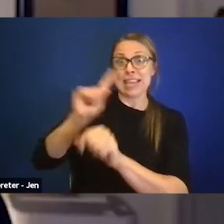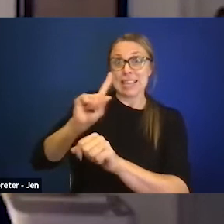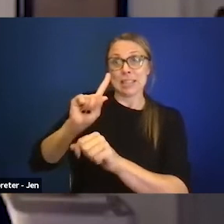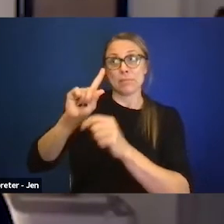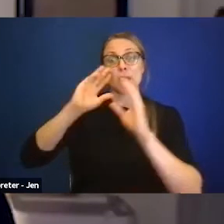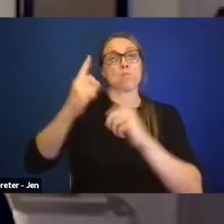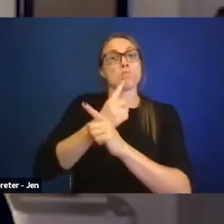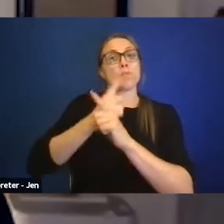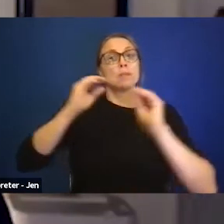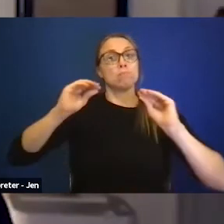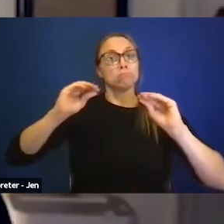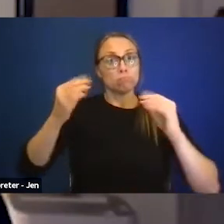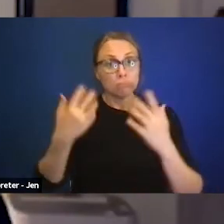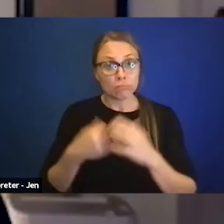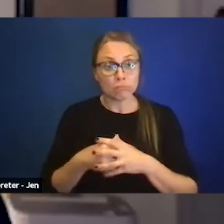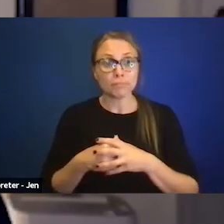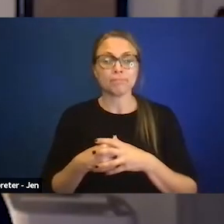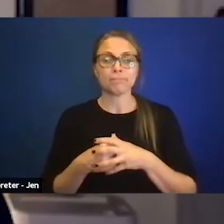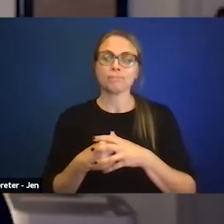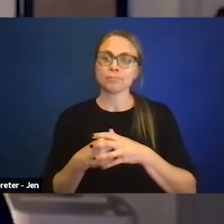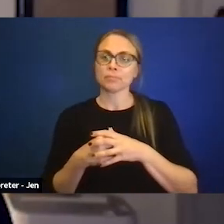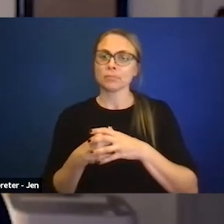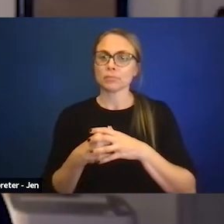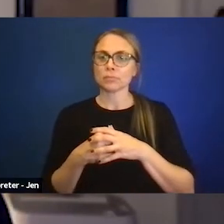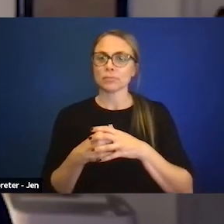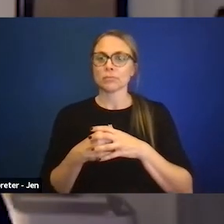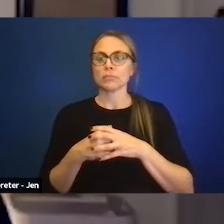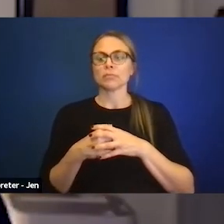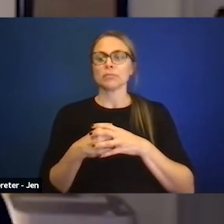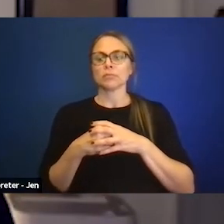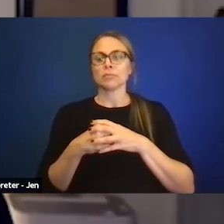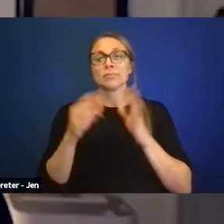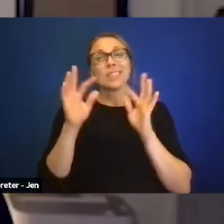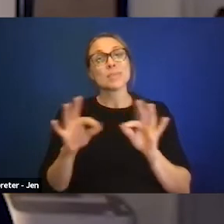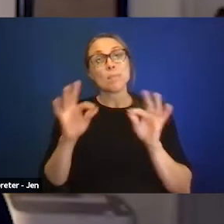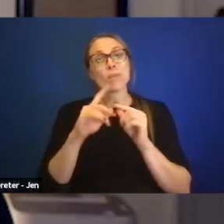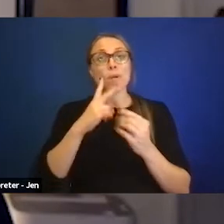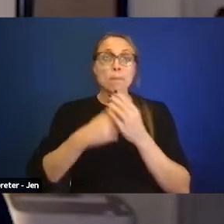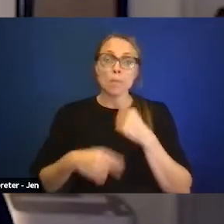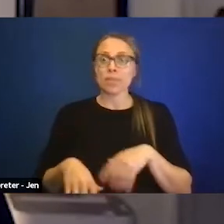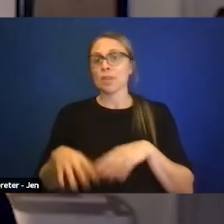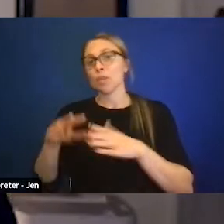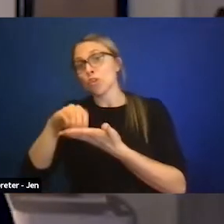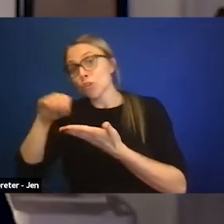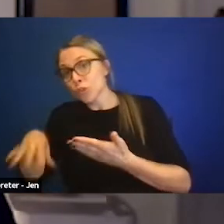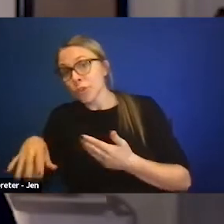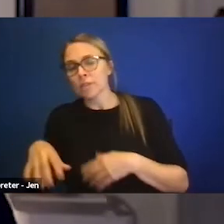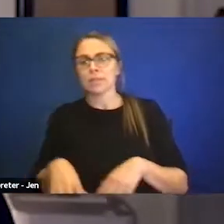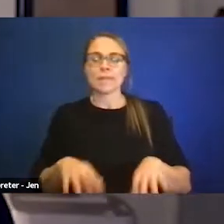I think it's important for students and families and faculty and staff to really see